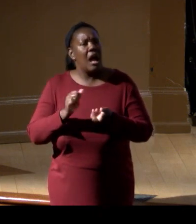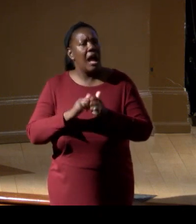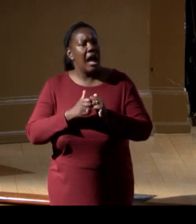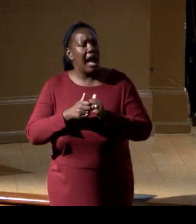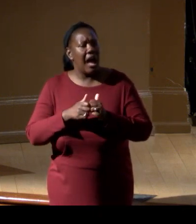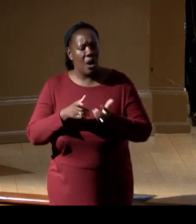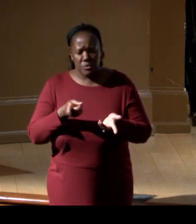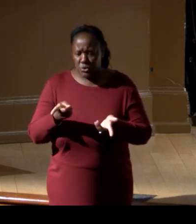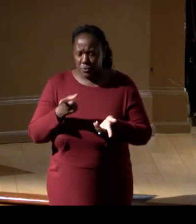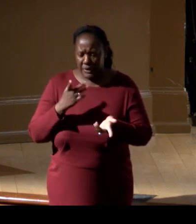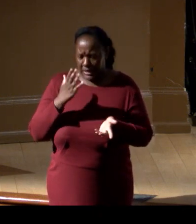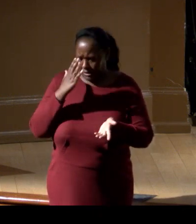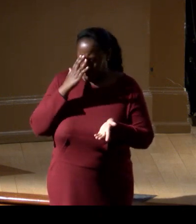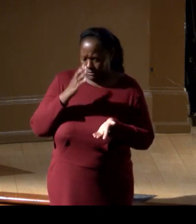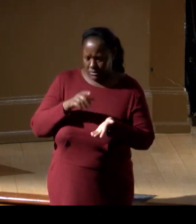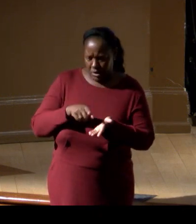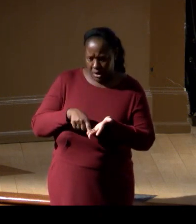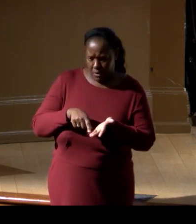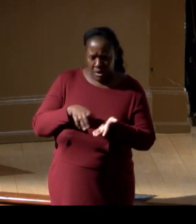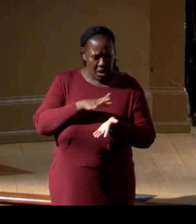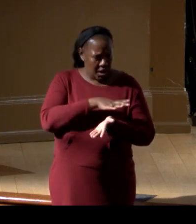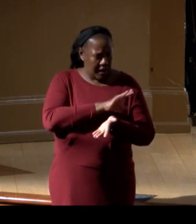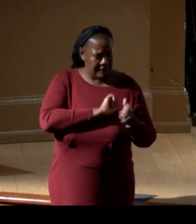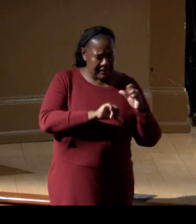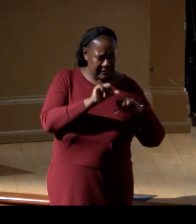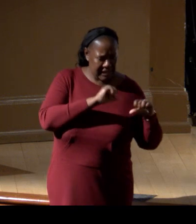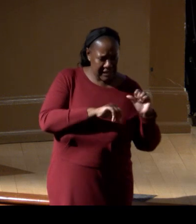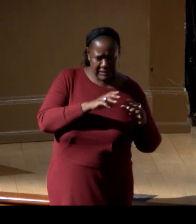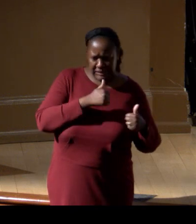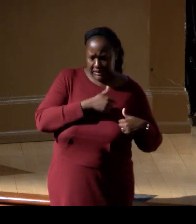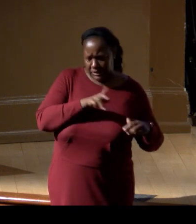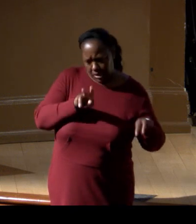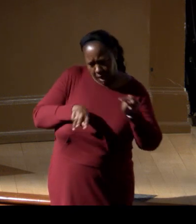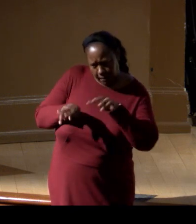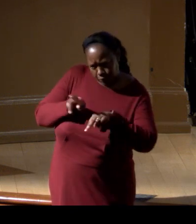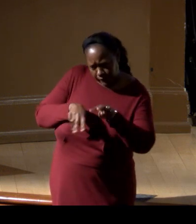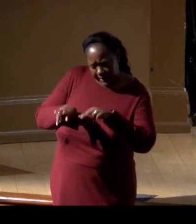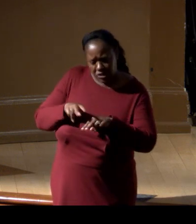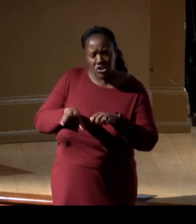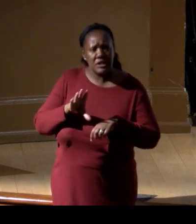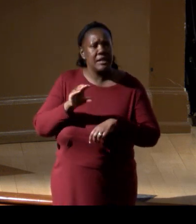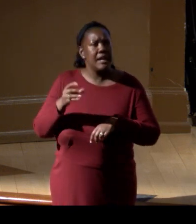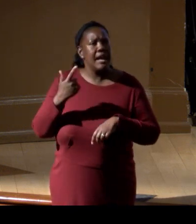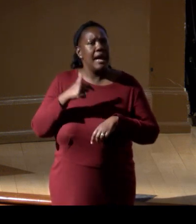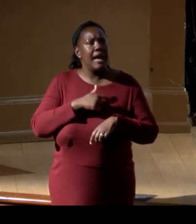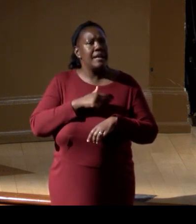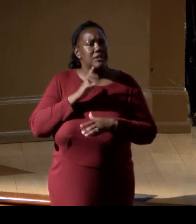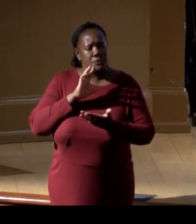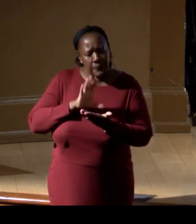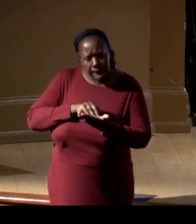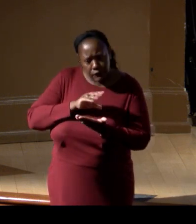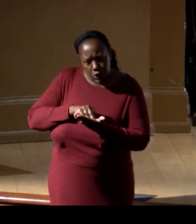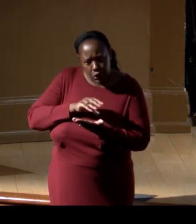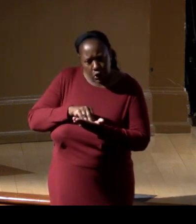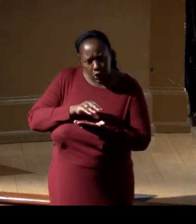and how do we also have the science evolve and the observation systems evolve as we learn so much as this technically is rapidly evolve,